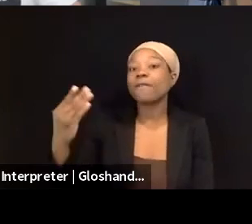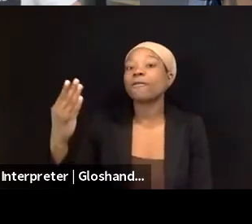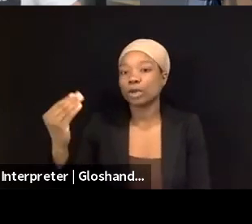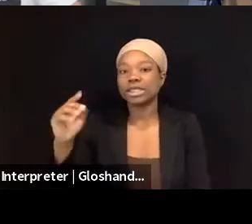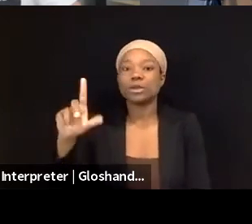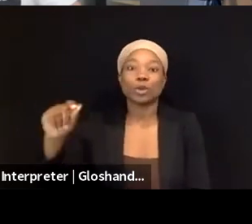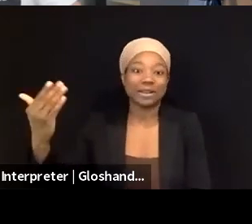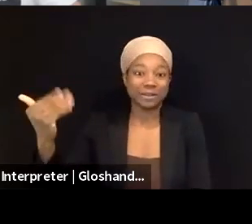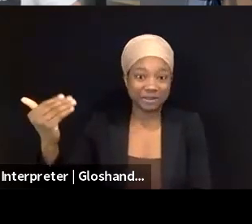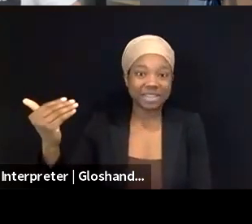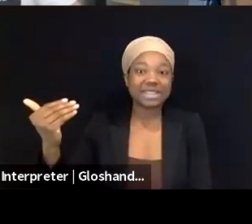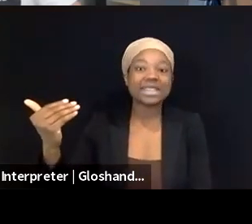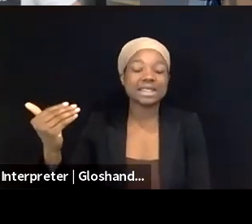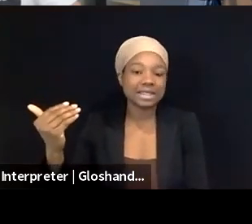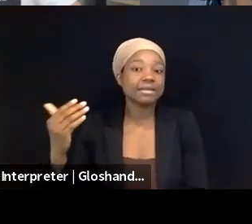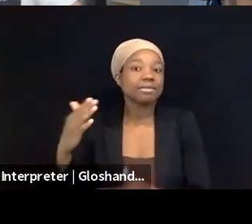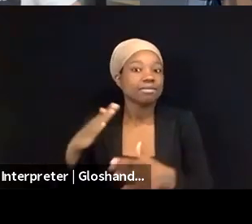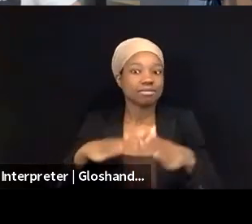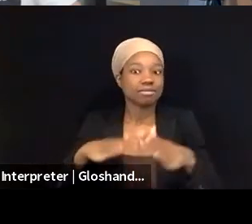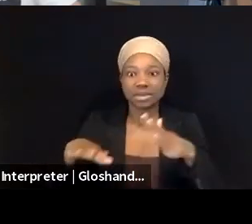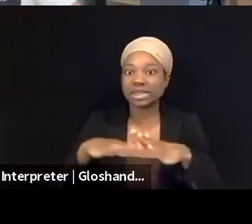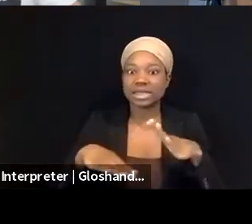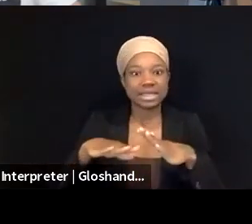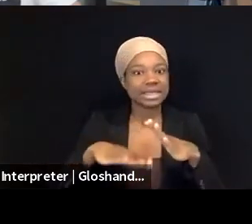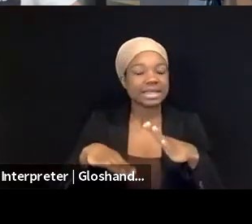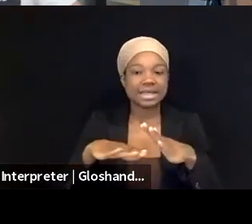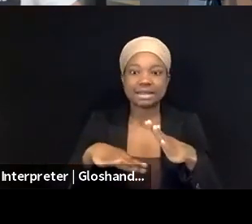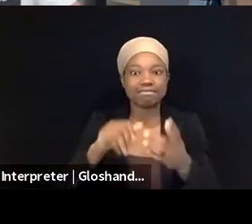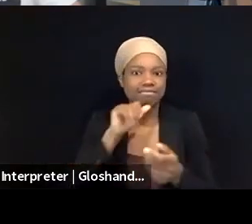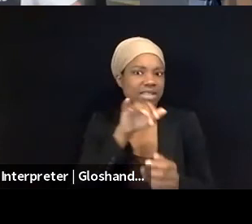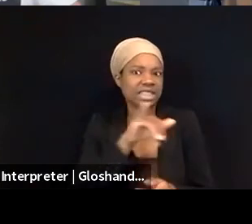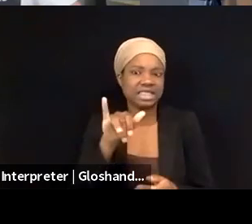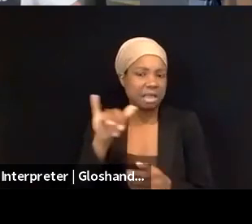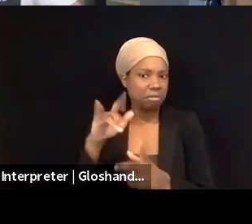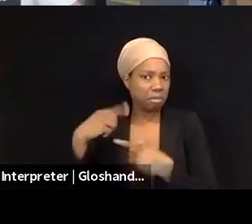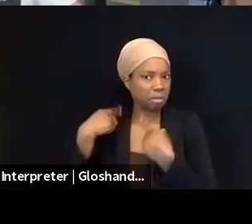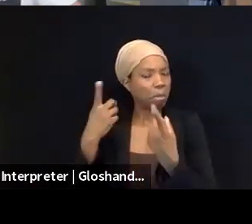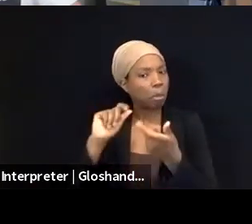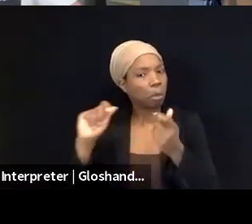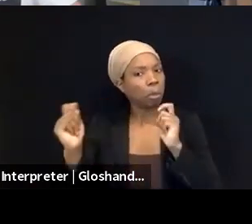and specifically in the last period, in the last evaluation, social media evaluation period.